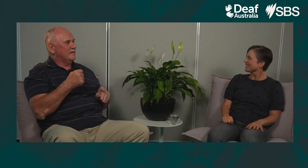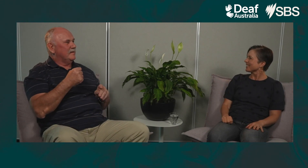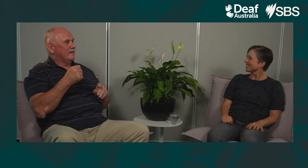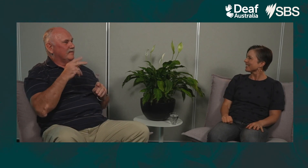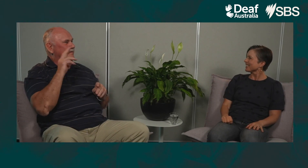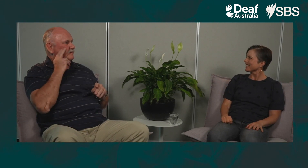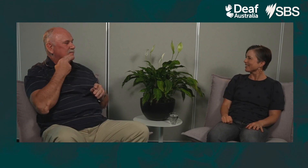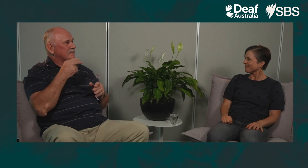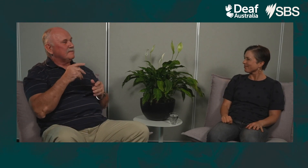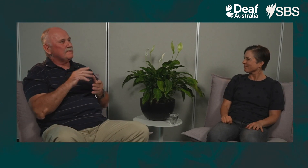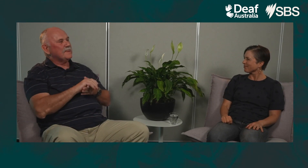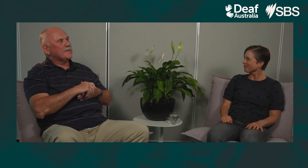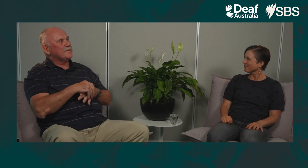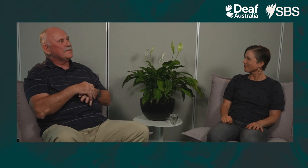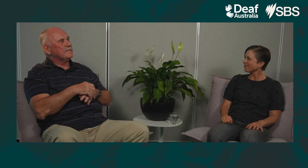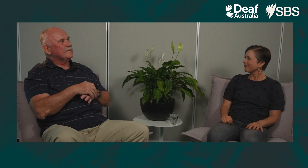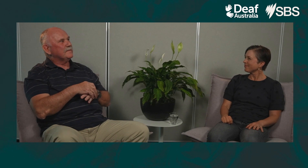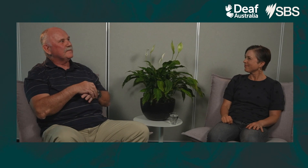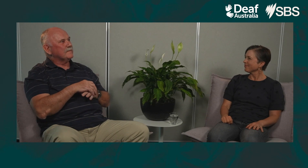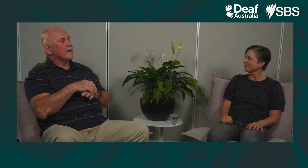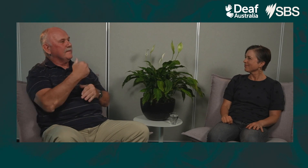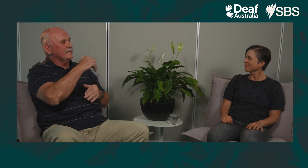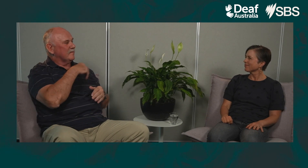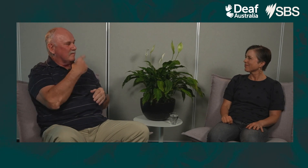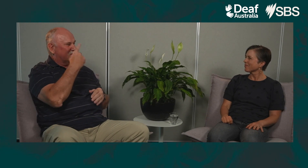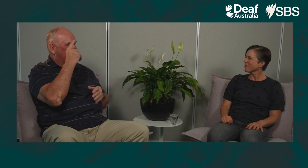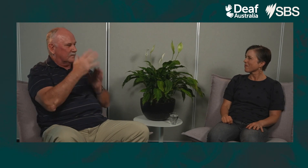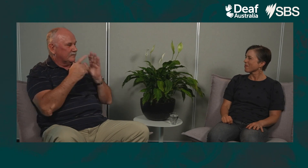A story creating awareness of somebody’s deafness. Yes I can actually think of one.